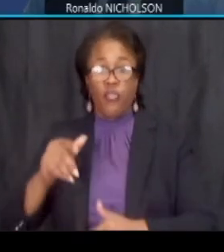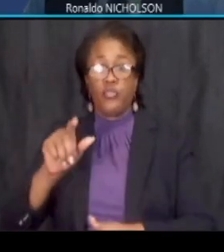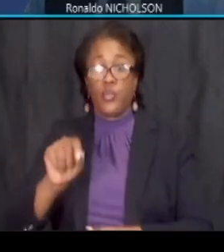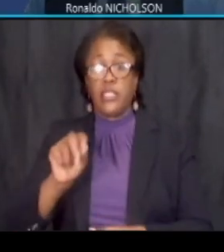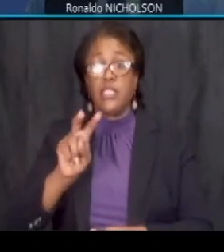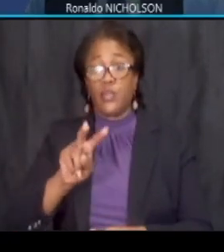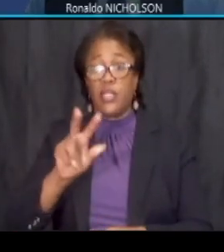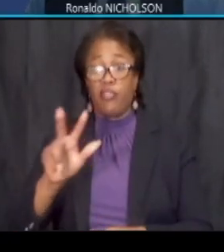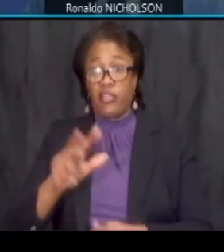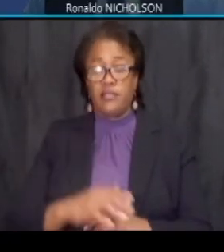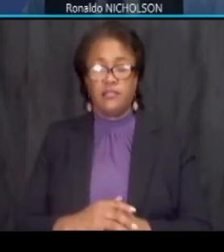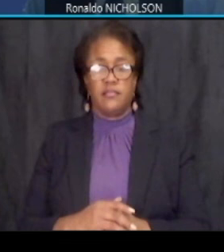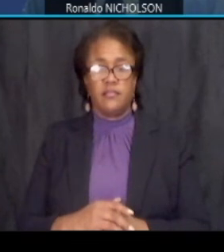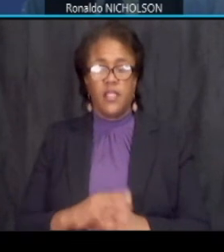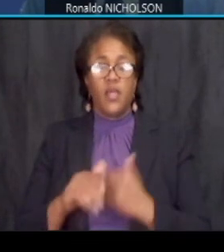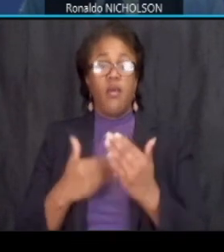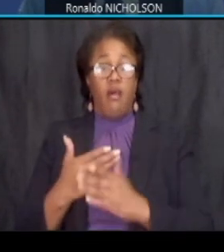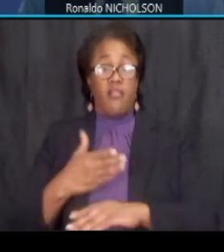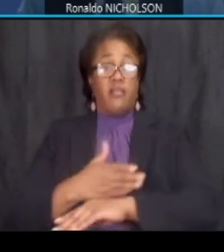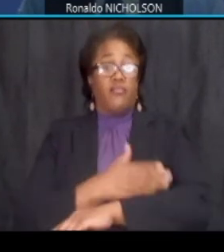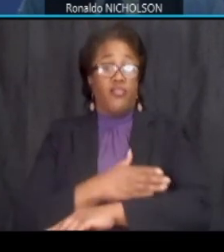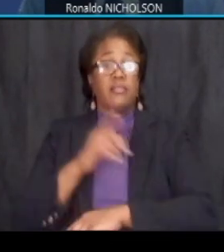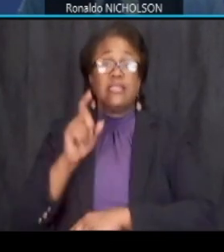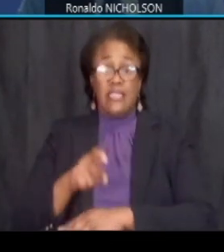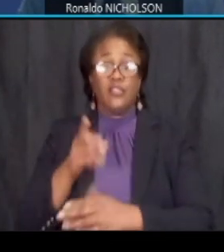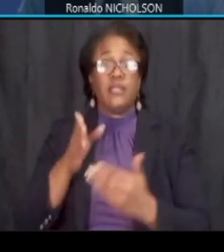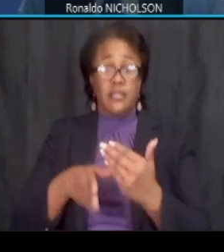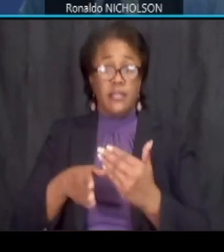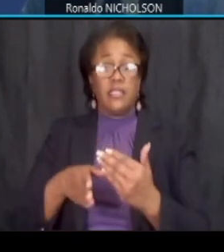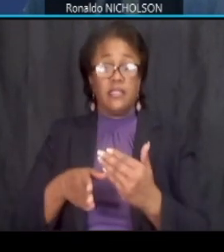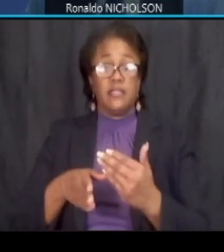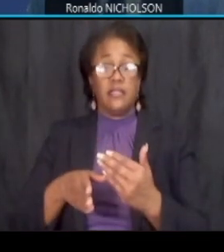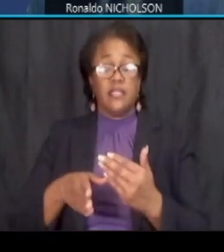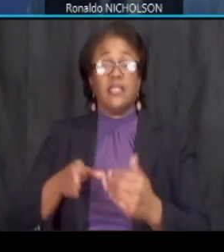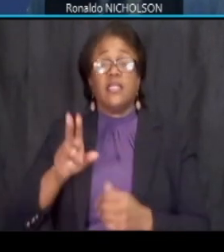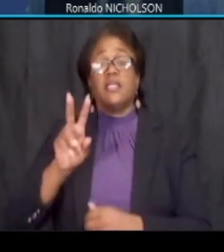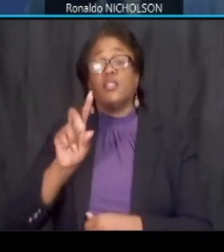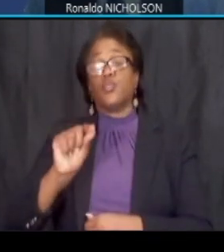all of his improvements should be completed by late 2025 early 2026